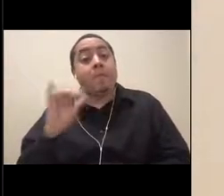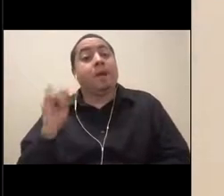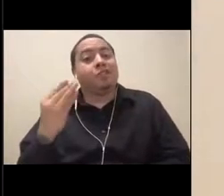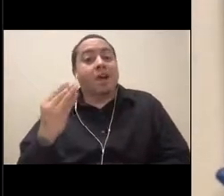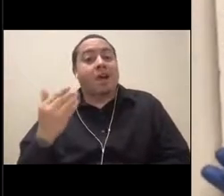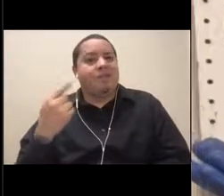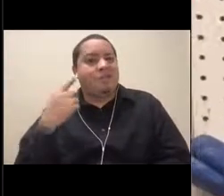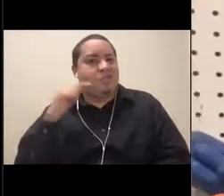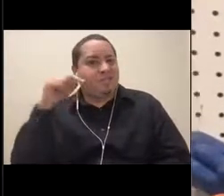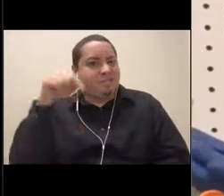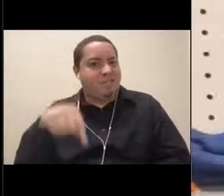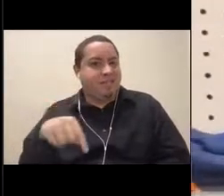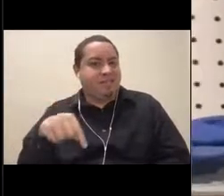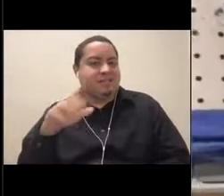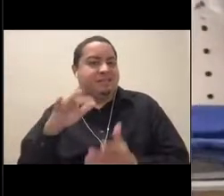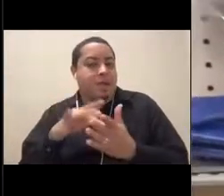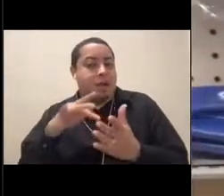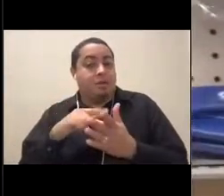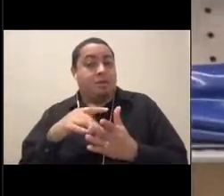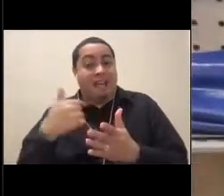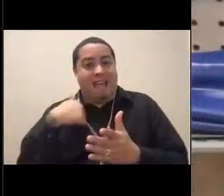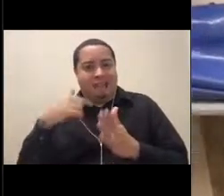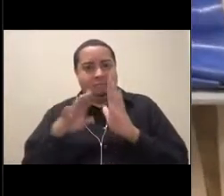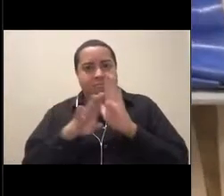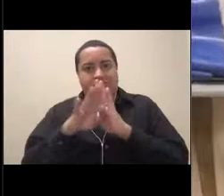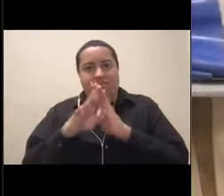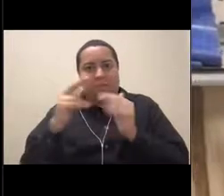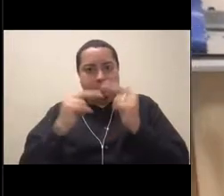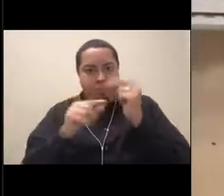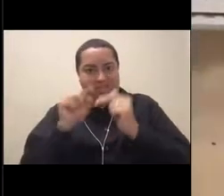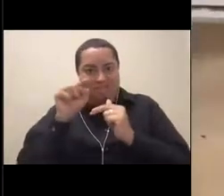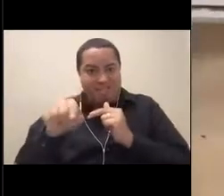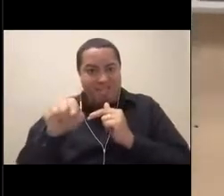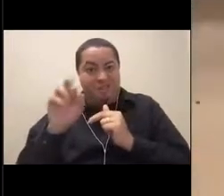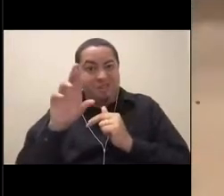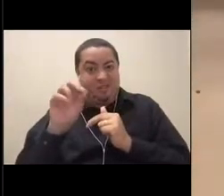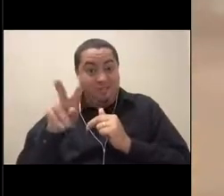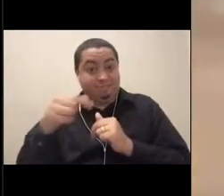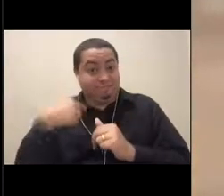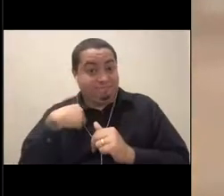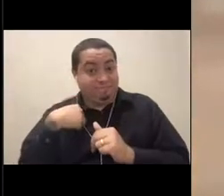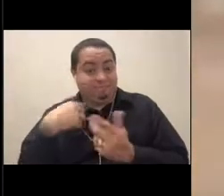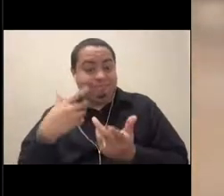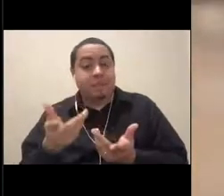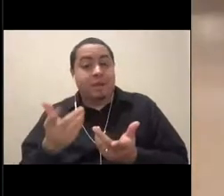and it's my job to keep it running. Along with that, I also manage all the AV equipment